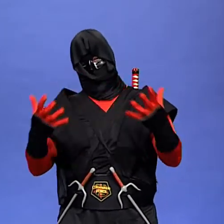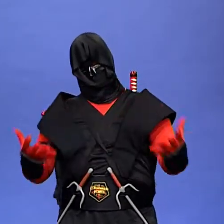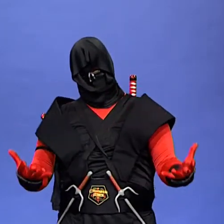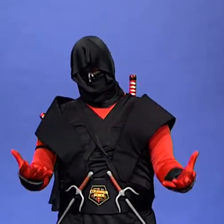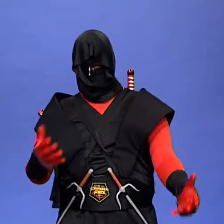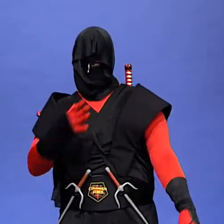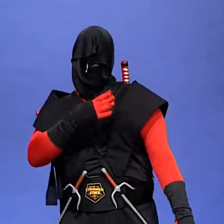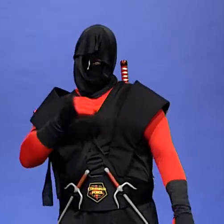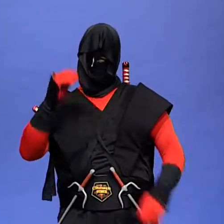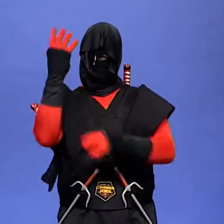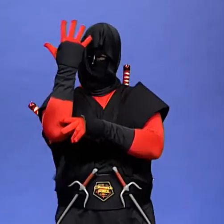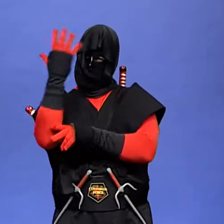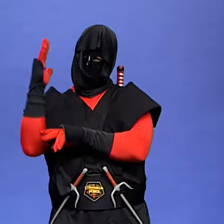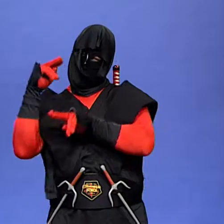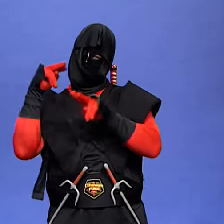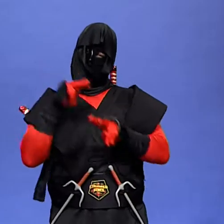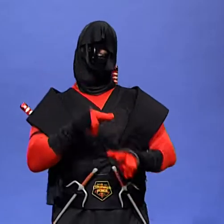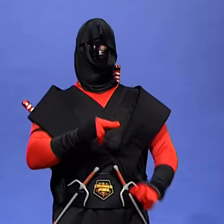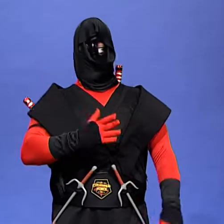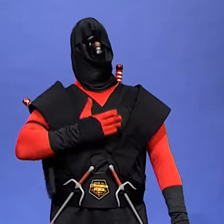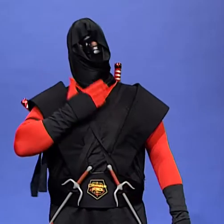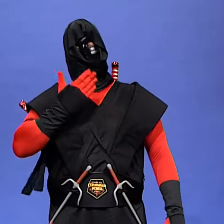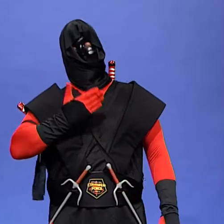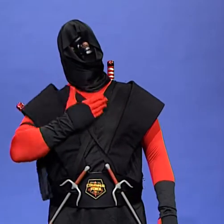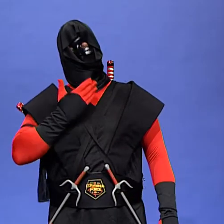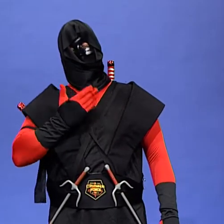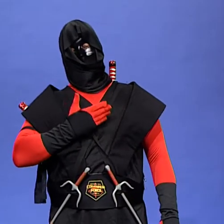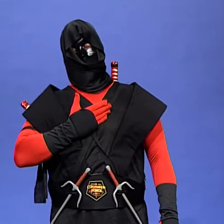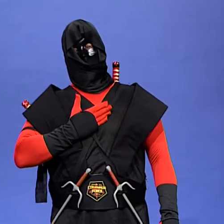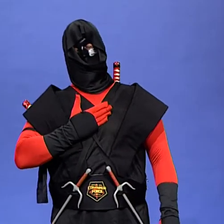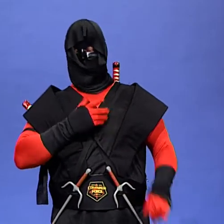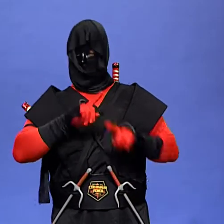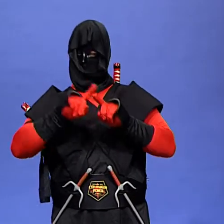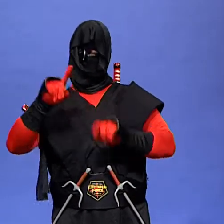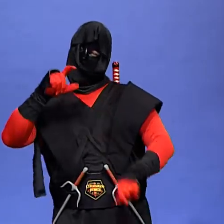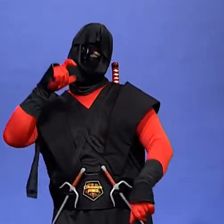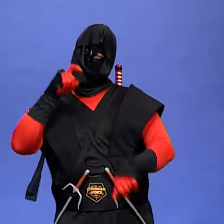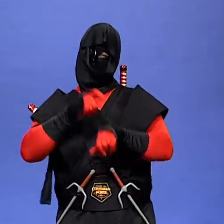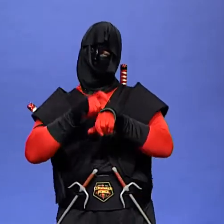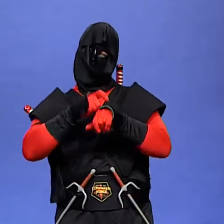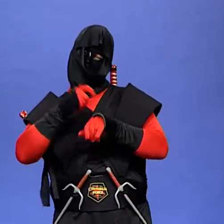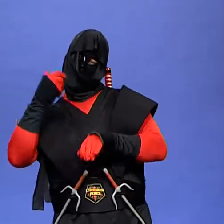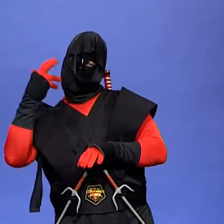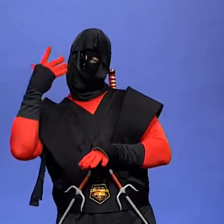and the tree was happy but time went by